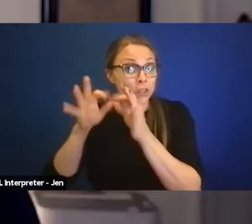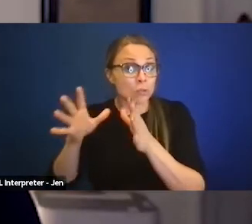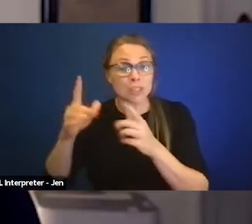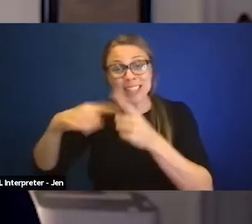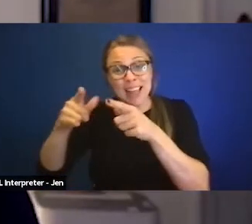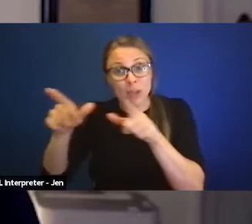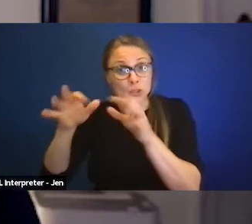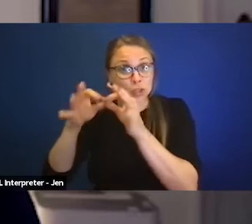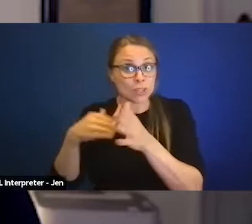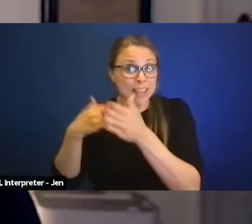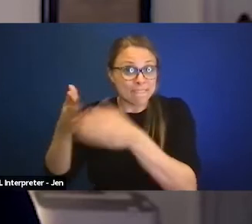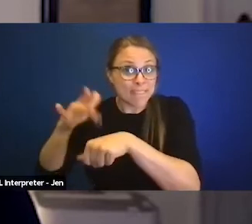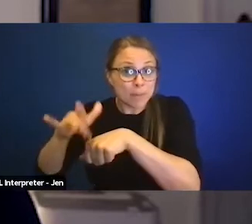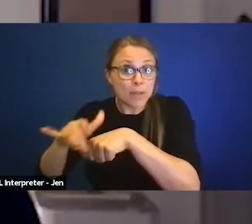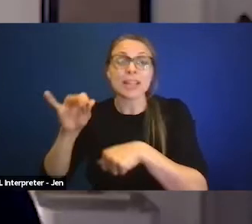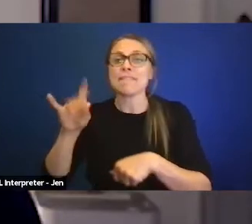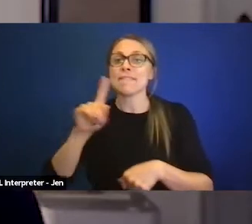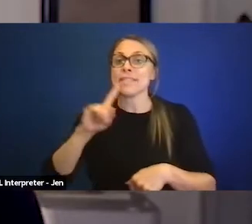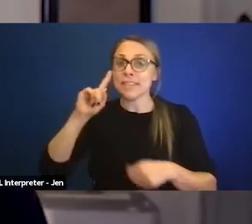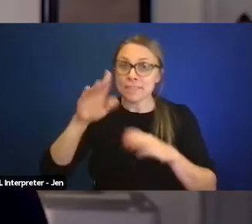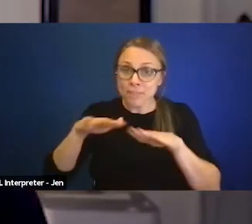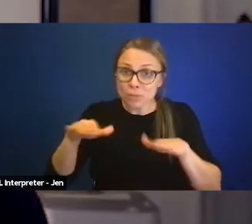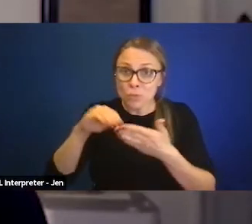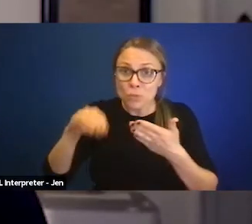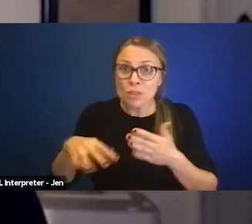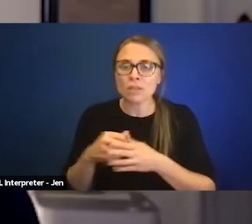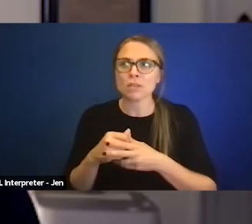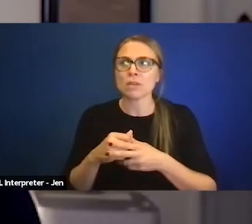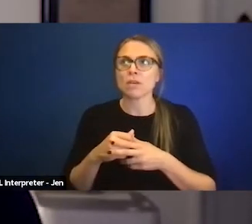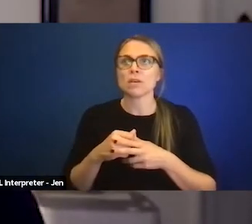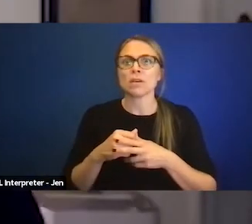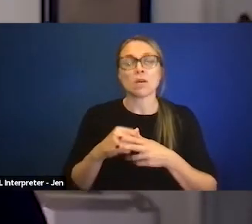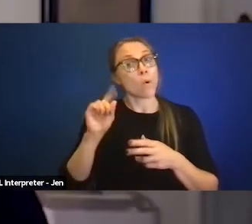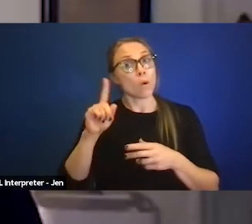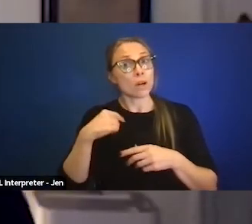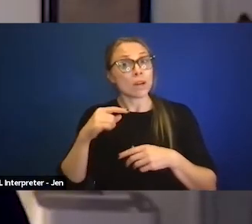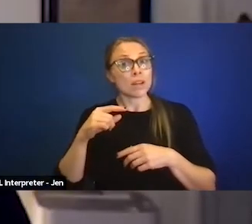if someone is deaf or different ways that people, or is sign language being offered in the schools